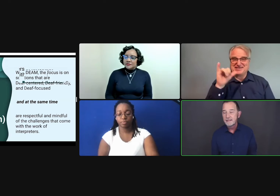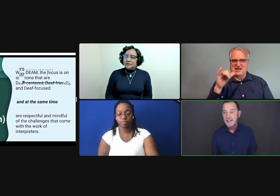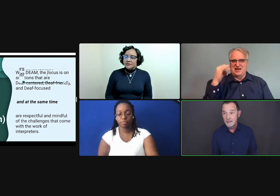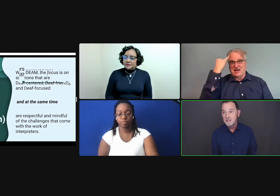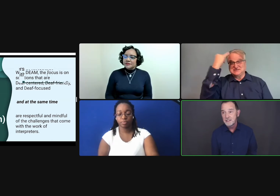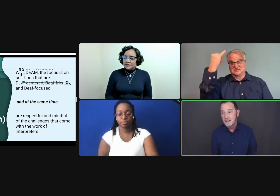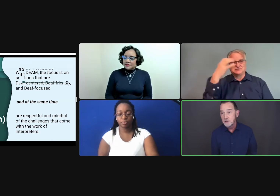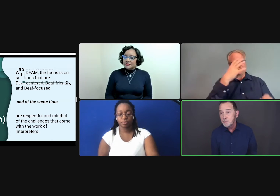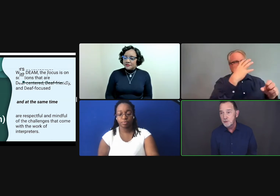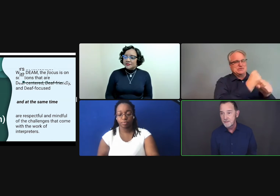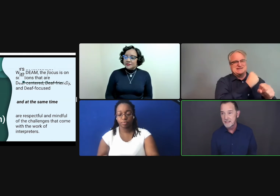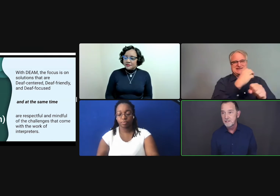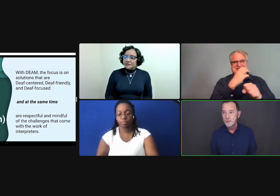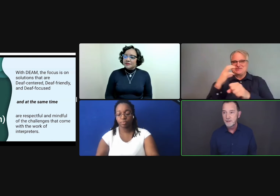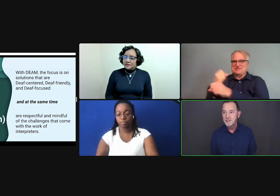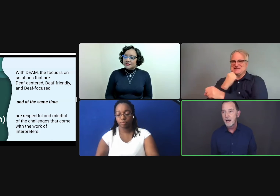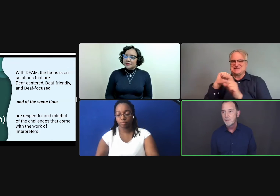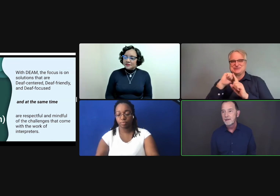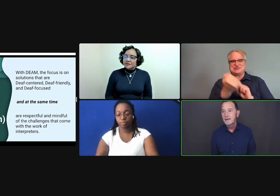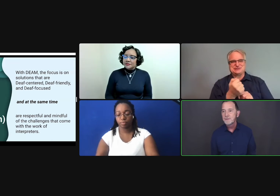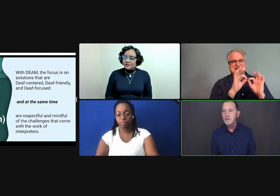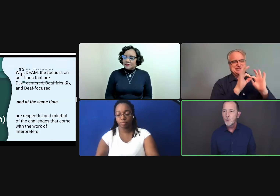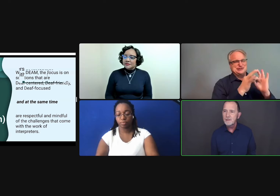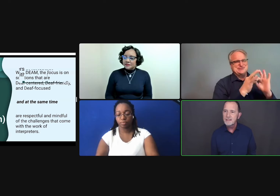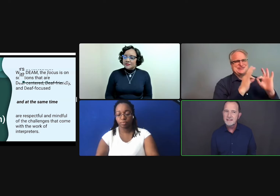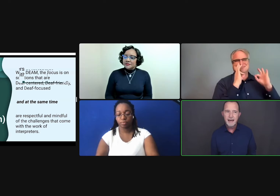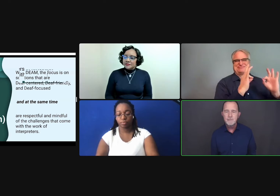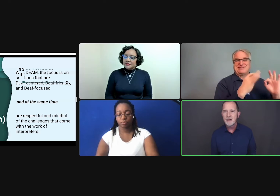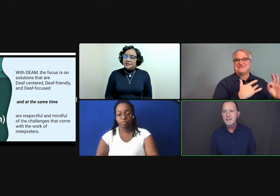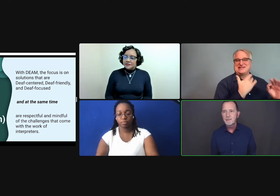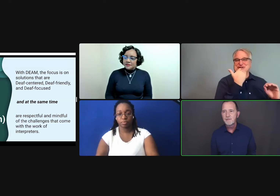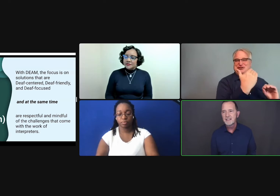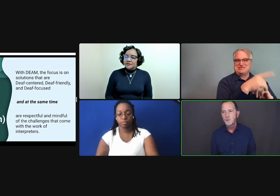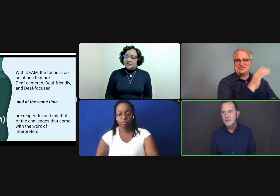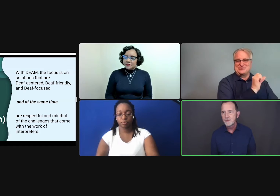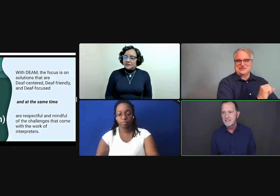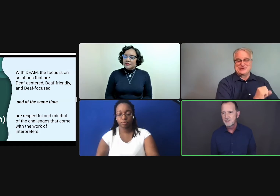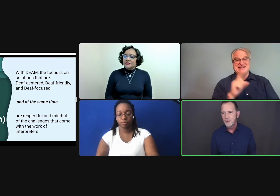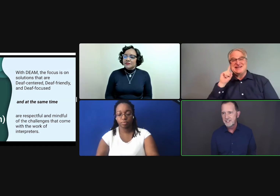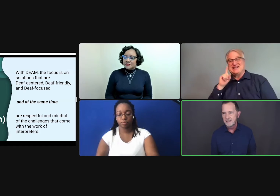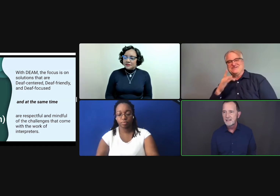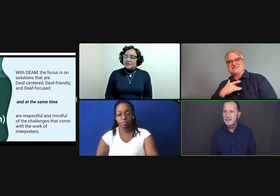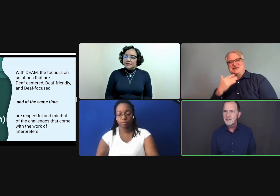the challenges that interpreters face in doing their job. The goal is to have a model that provides a win-win situation so